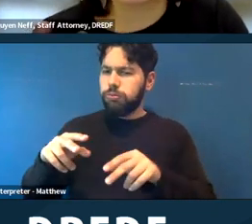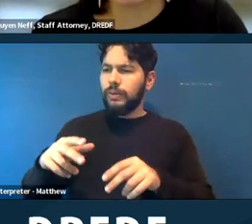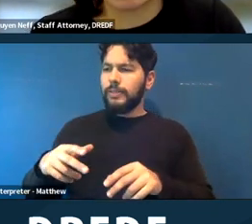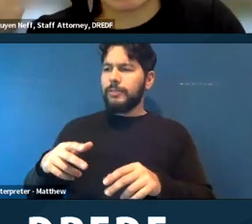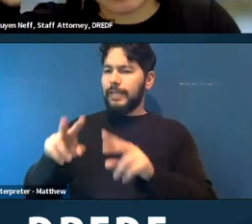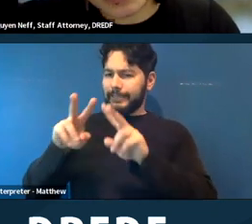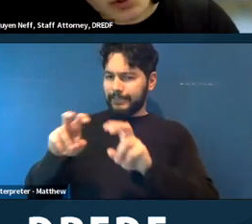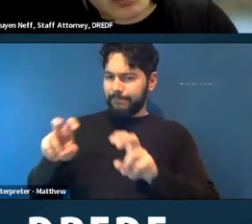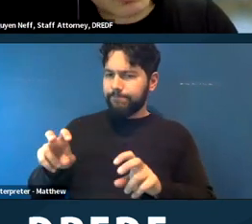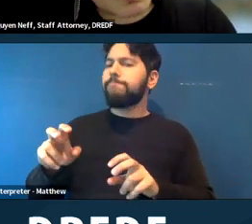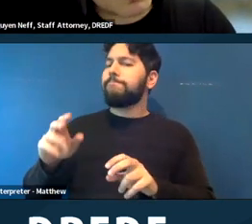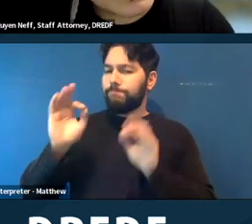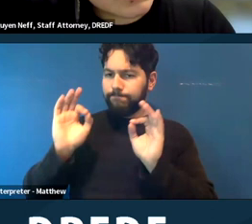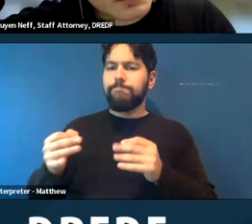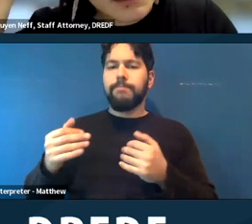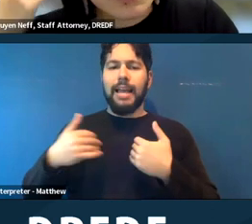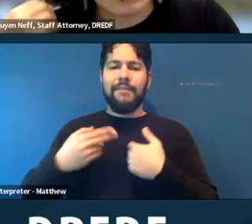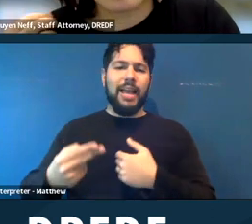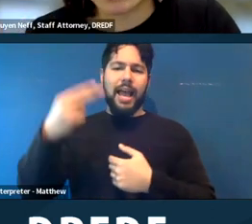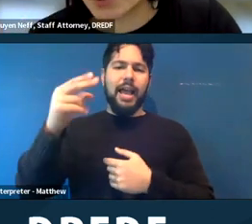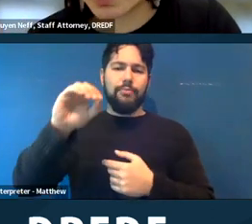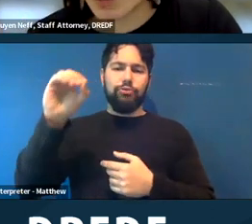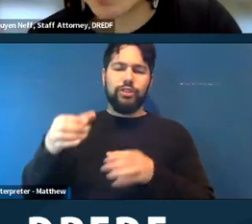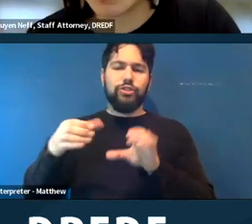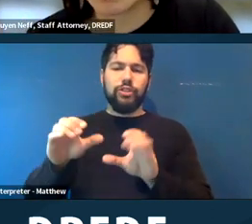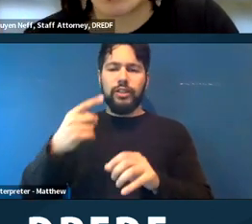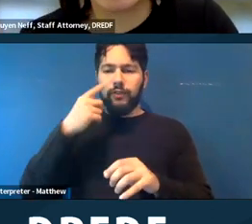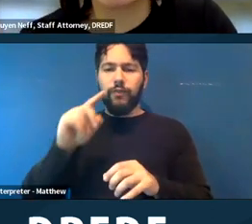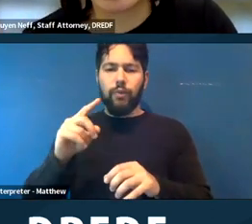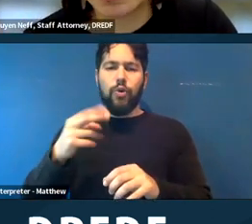does that look like? So what is the risk that injury would happen? How long would